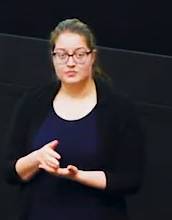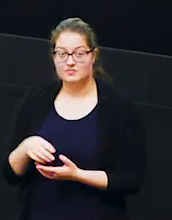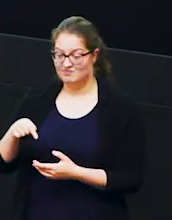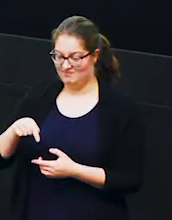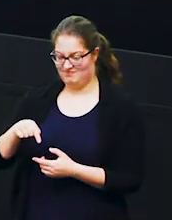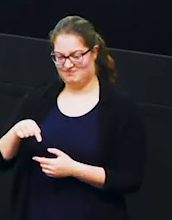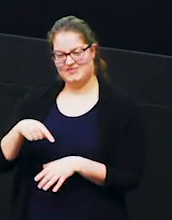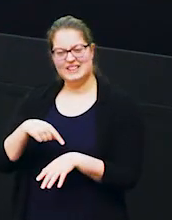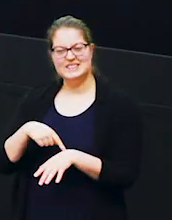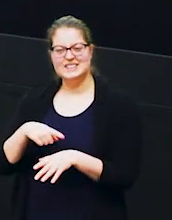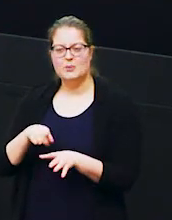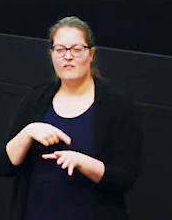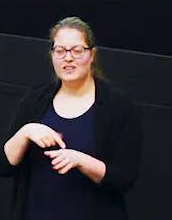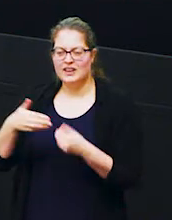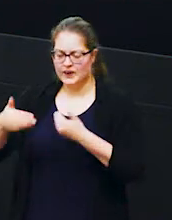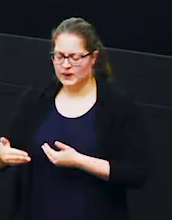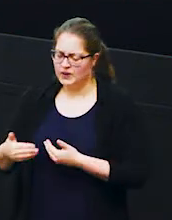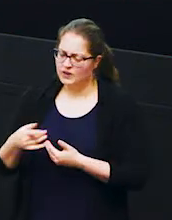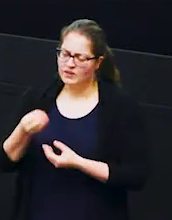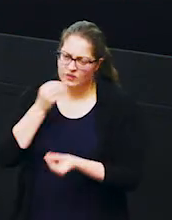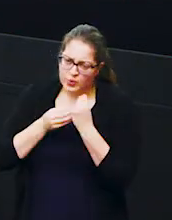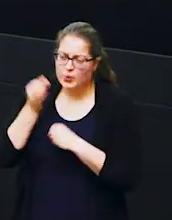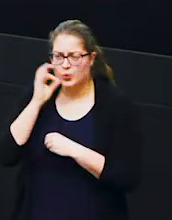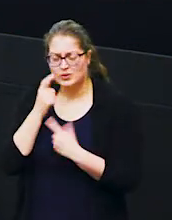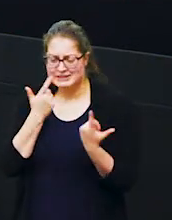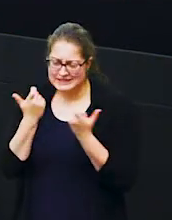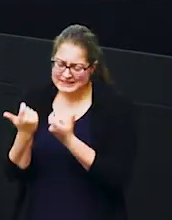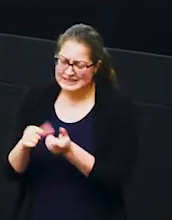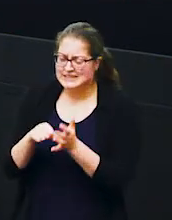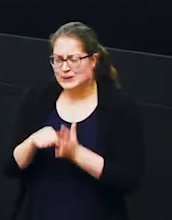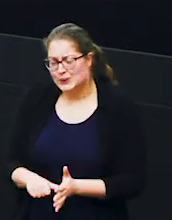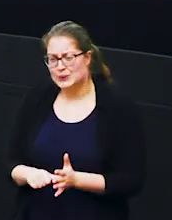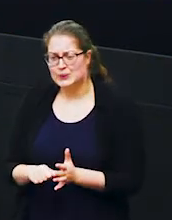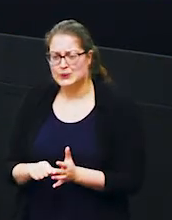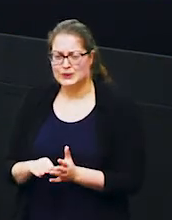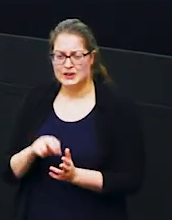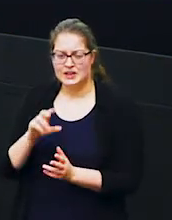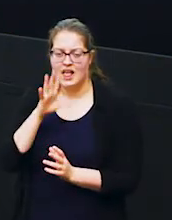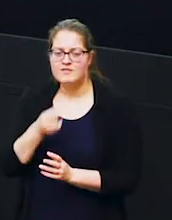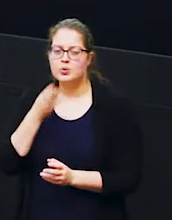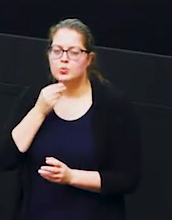hard to find and water's hard to find an elephant relies on its memory to think where did i go in